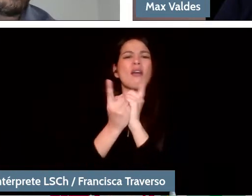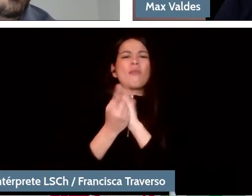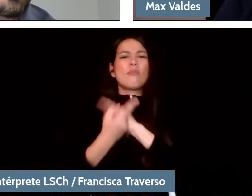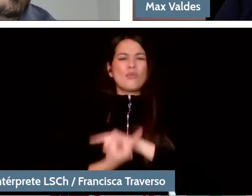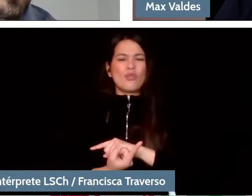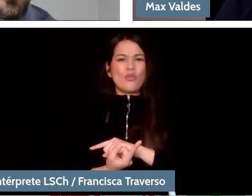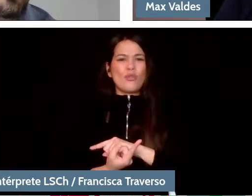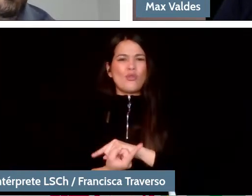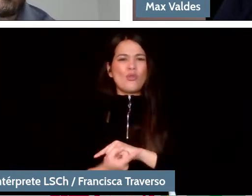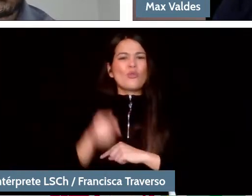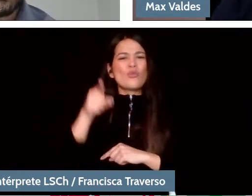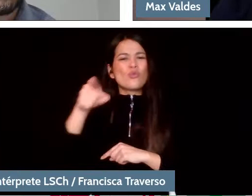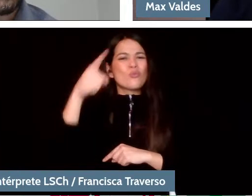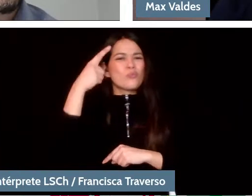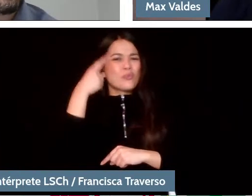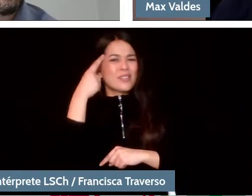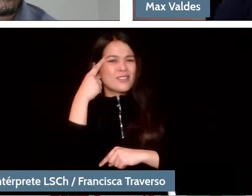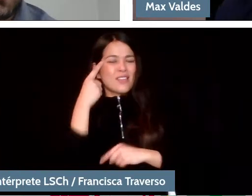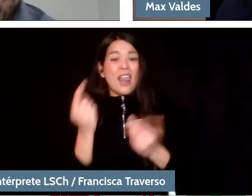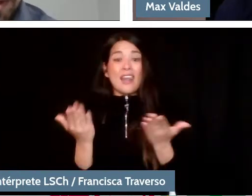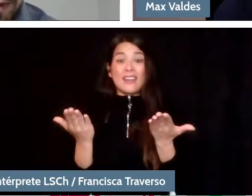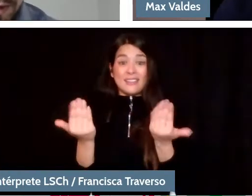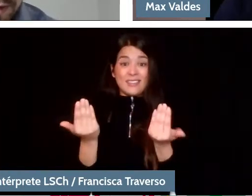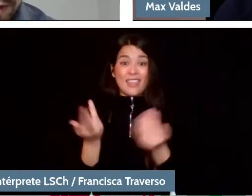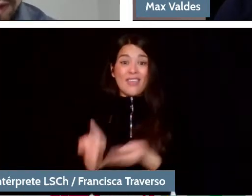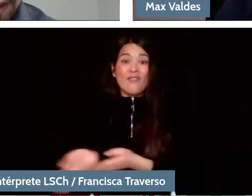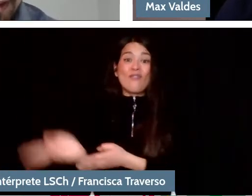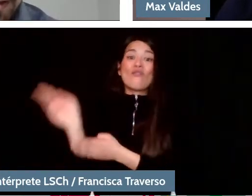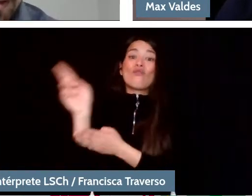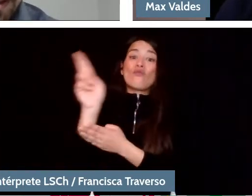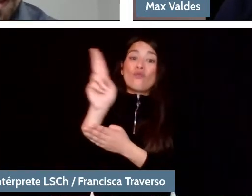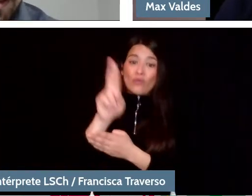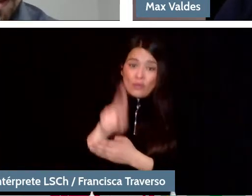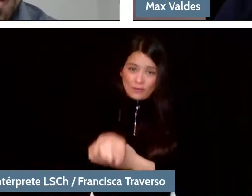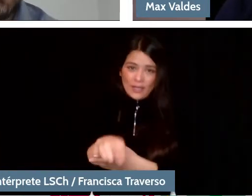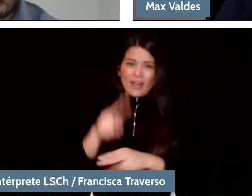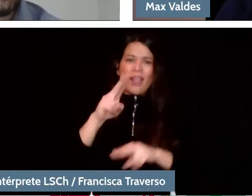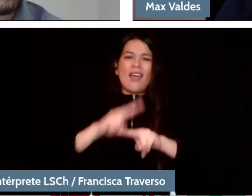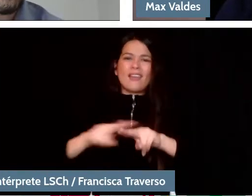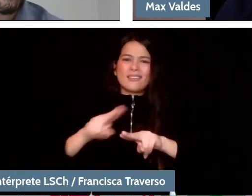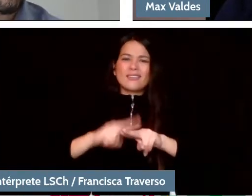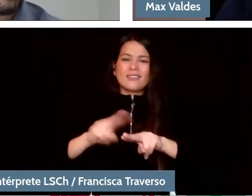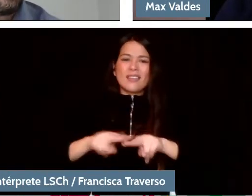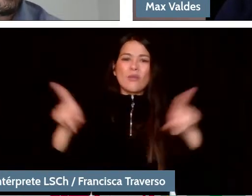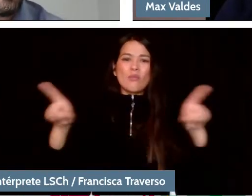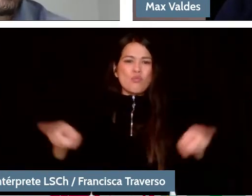to make music together again in relation to that same feeling of this adaptation to each moment,